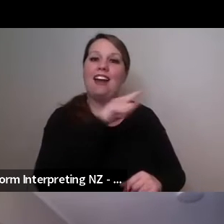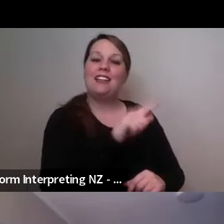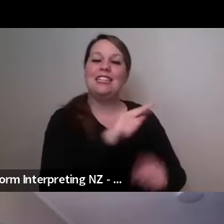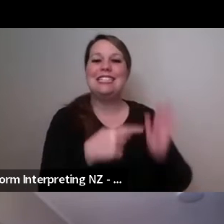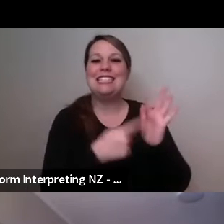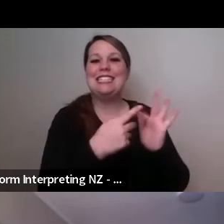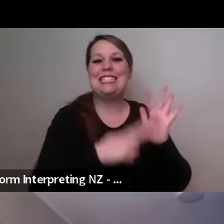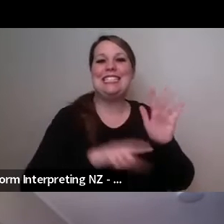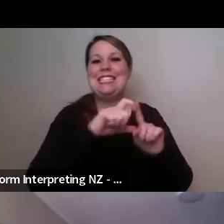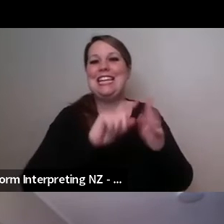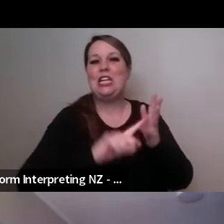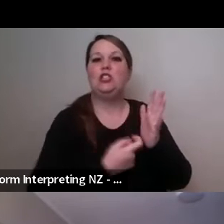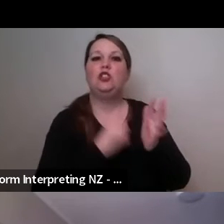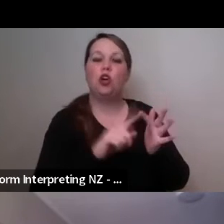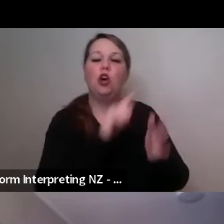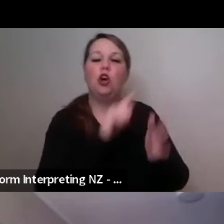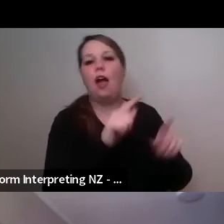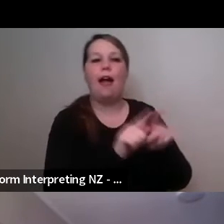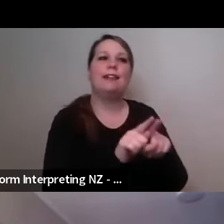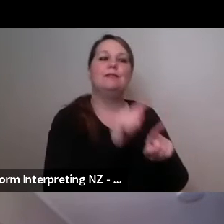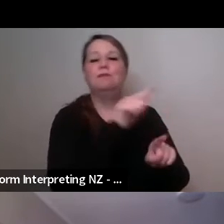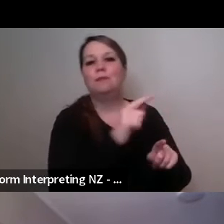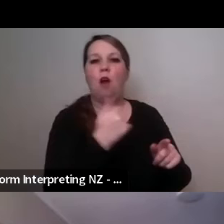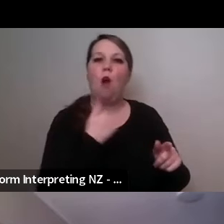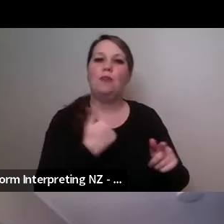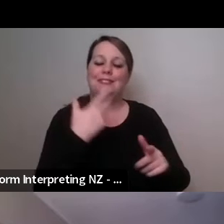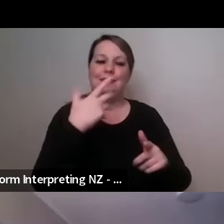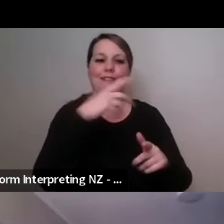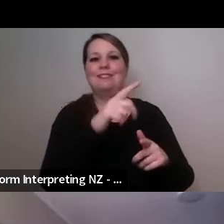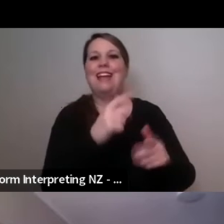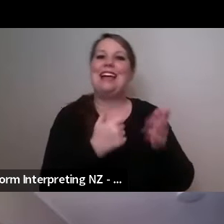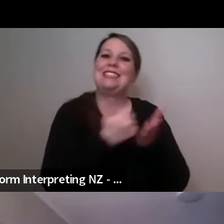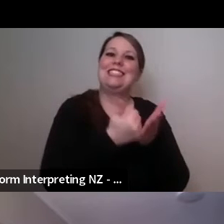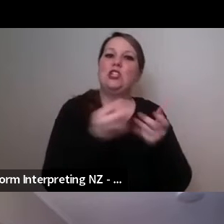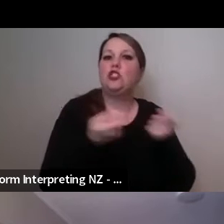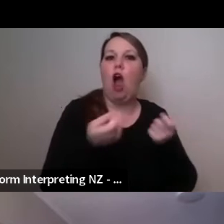was then nervous about oh you know being in an organization having that security for five years